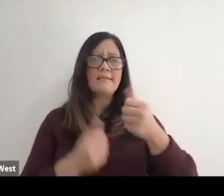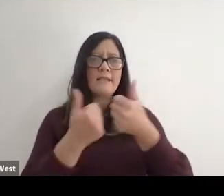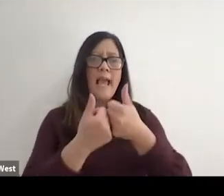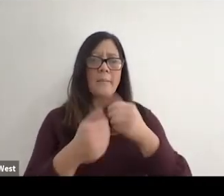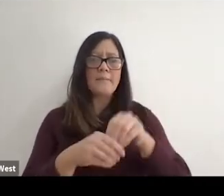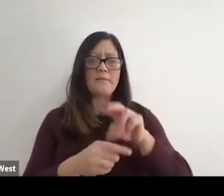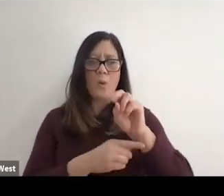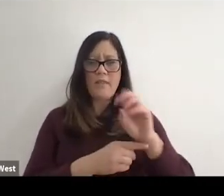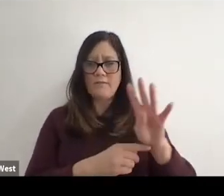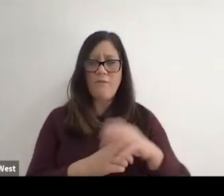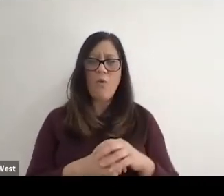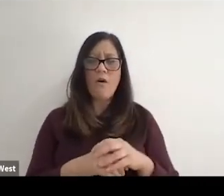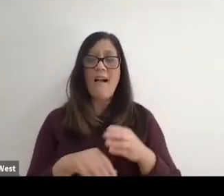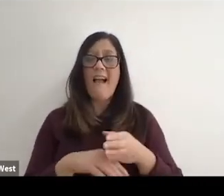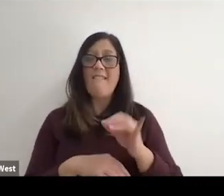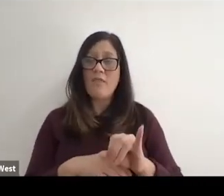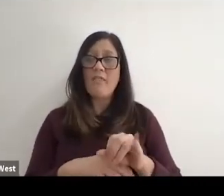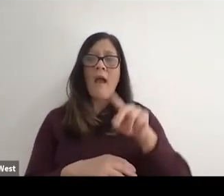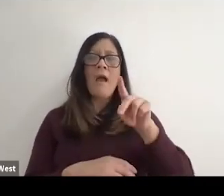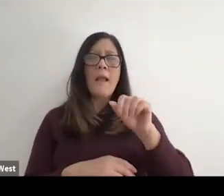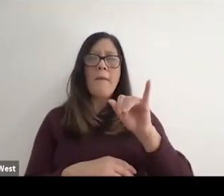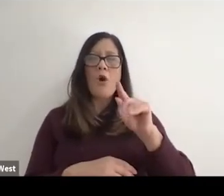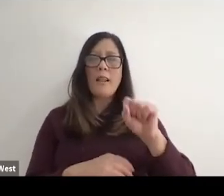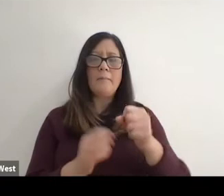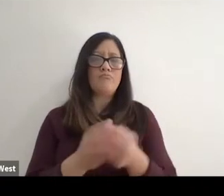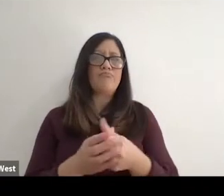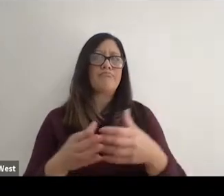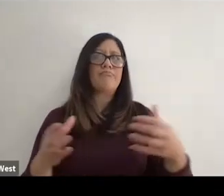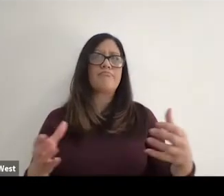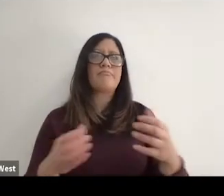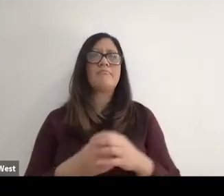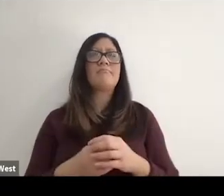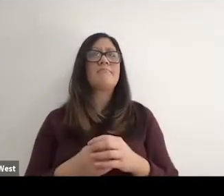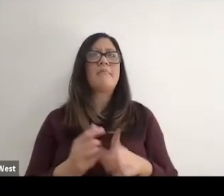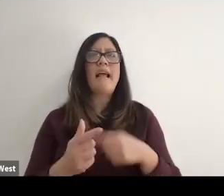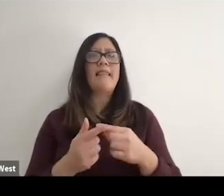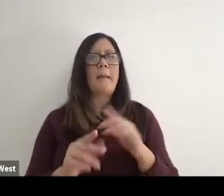and it was felt that it was no longer required to be in the Olympics.